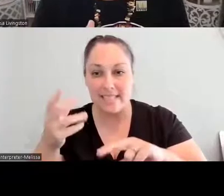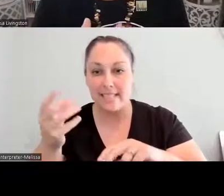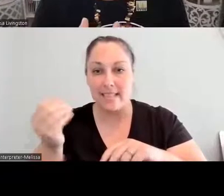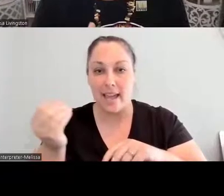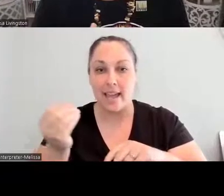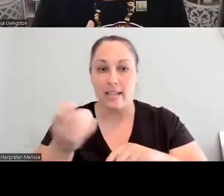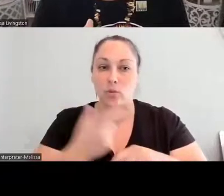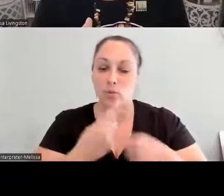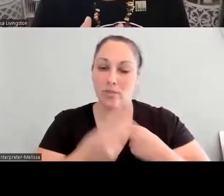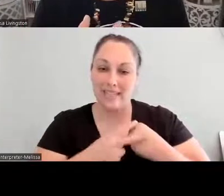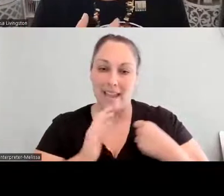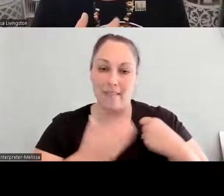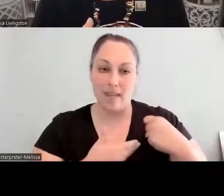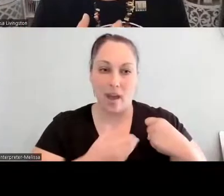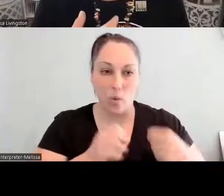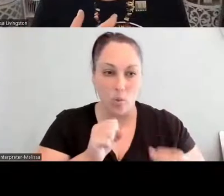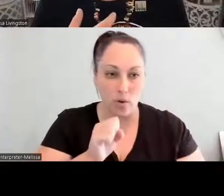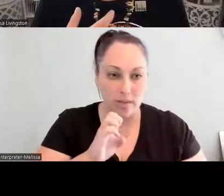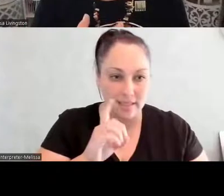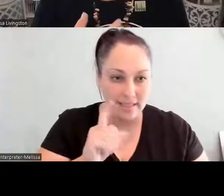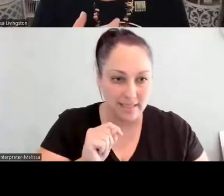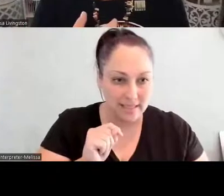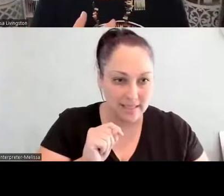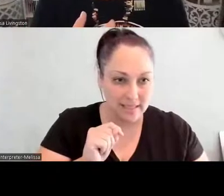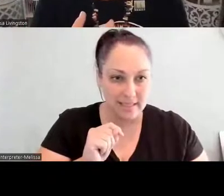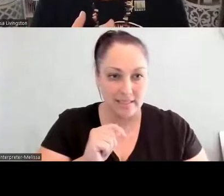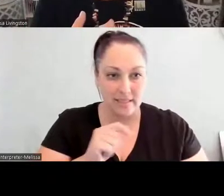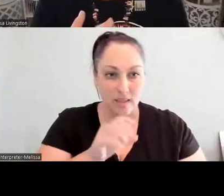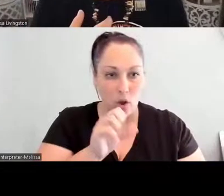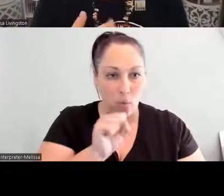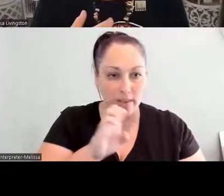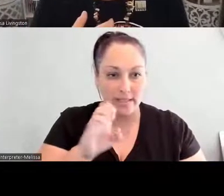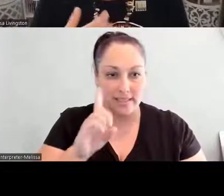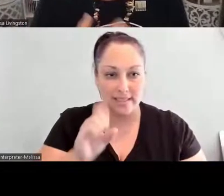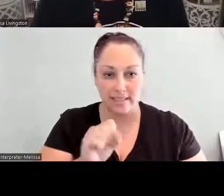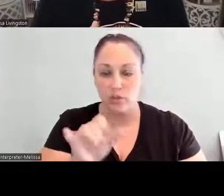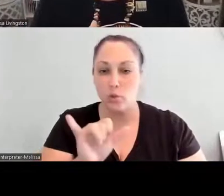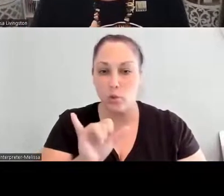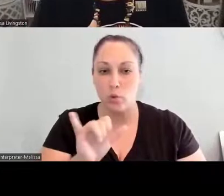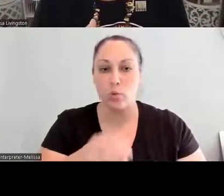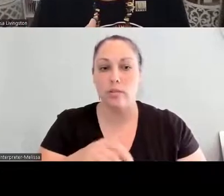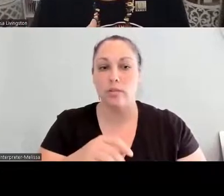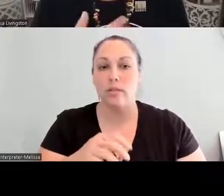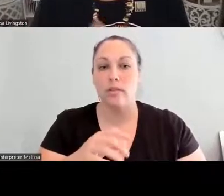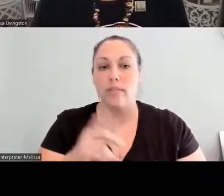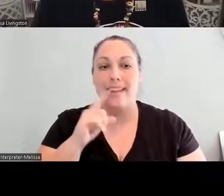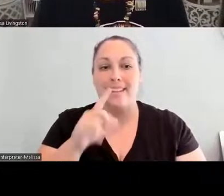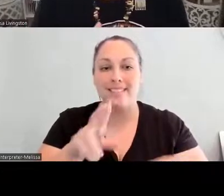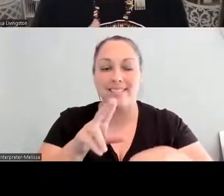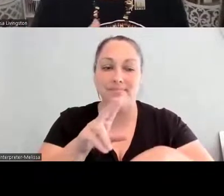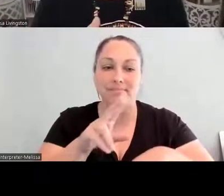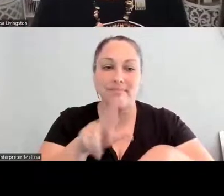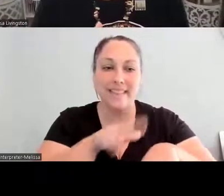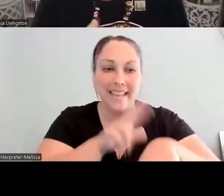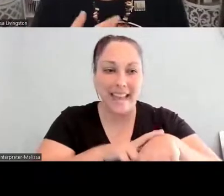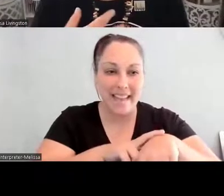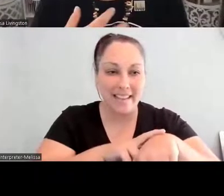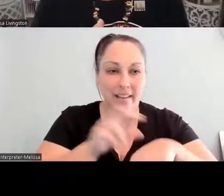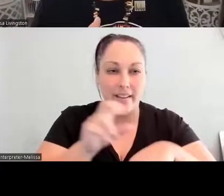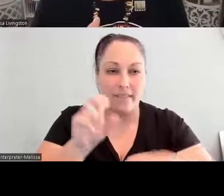And this brings the attention about the Native Seeds Protection Act that needs some more support and that needs to